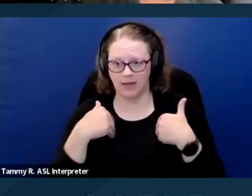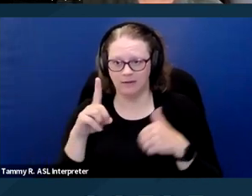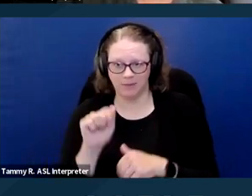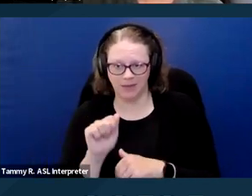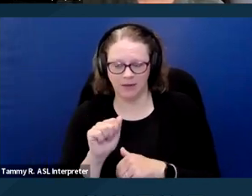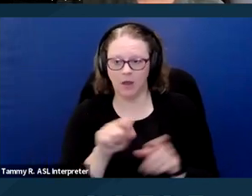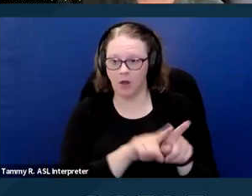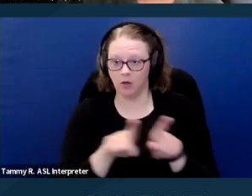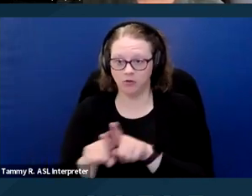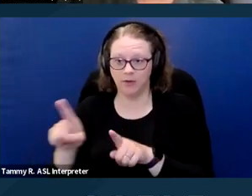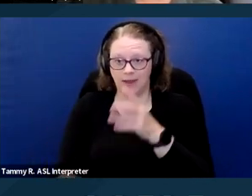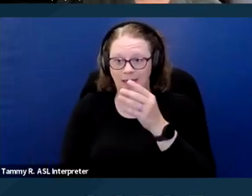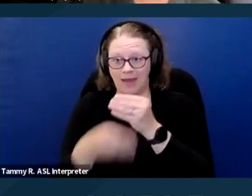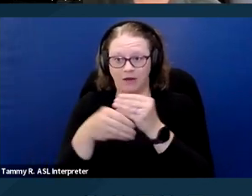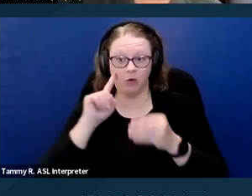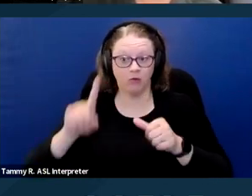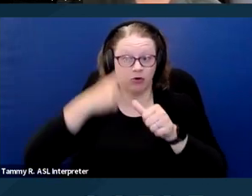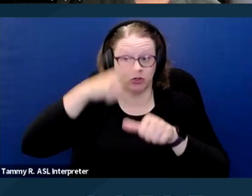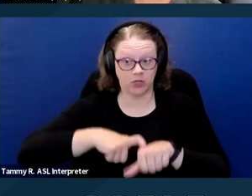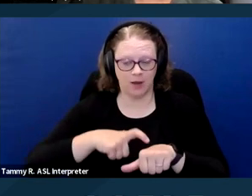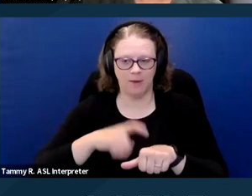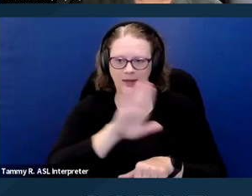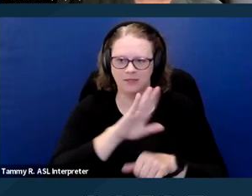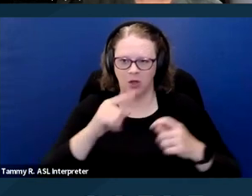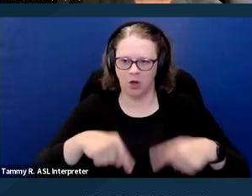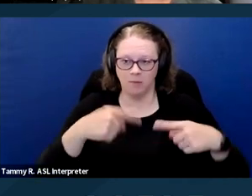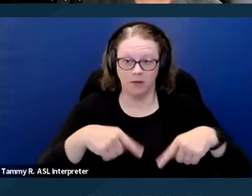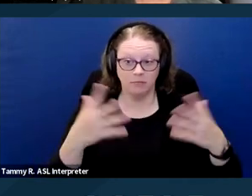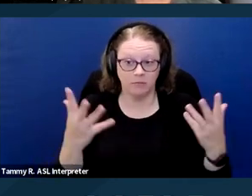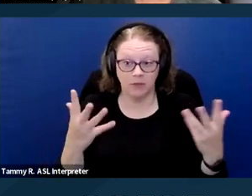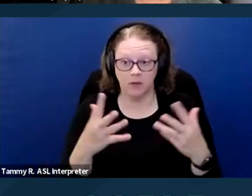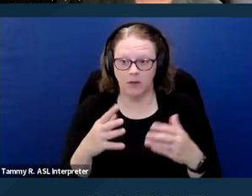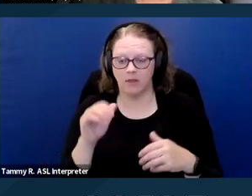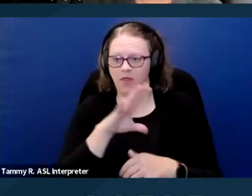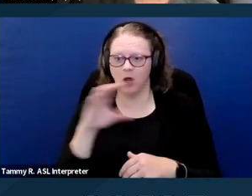He also added for the first time on appeal the argument that the co applicant's reference